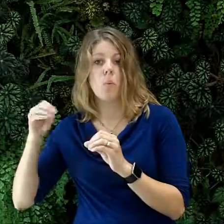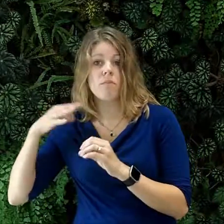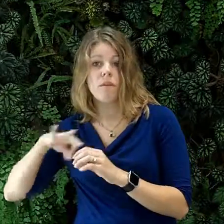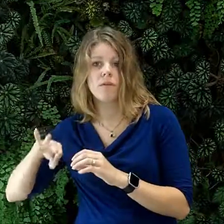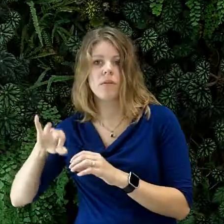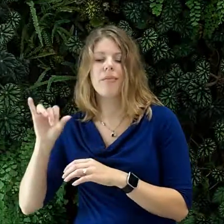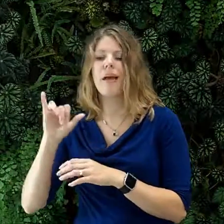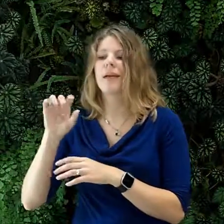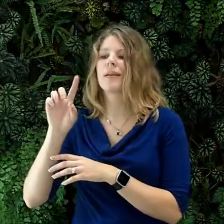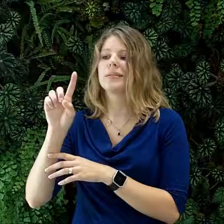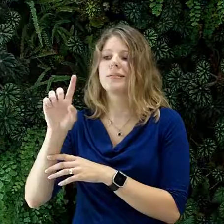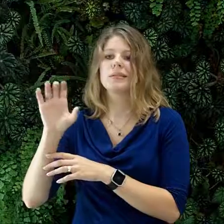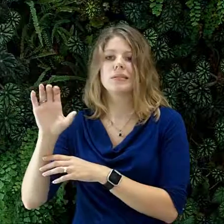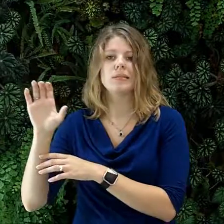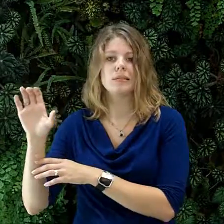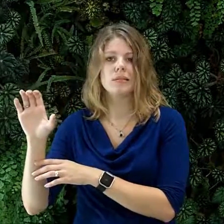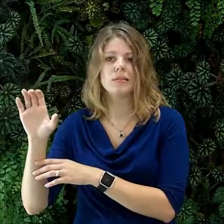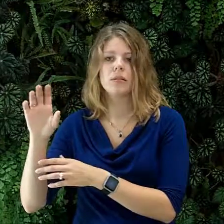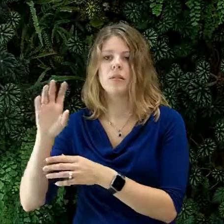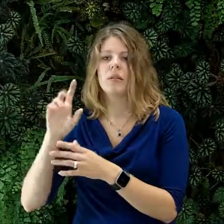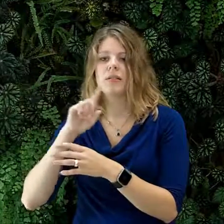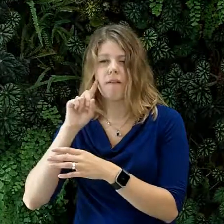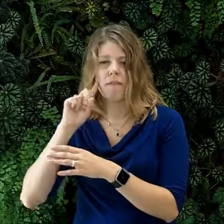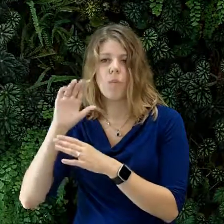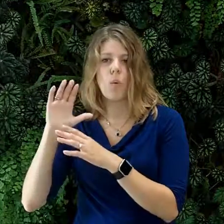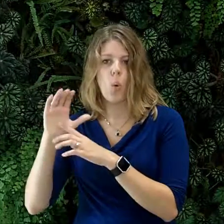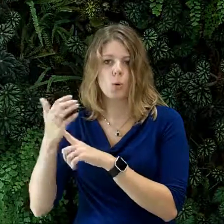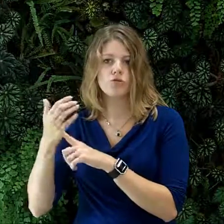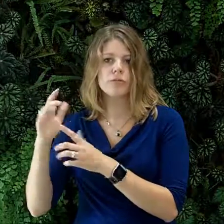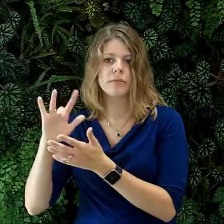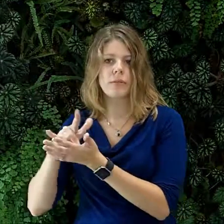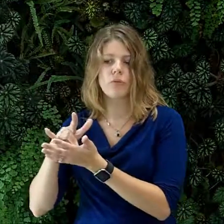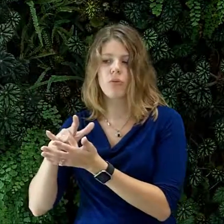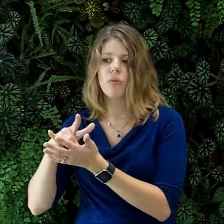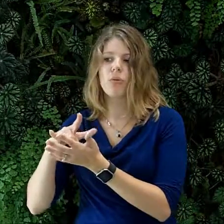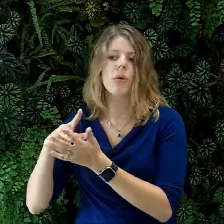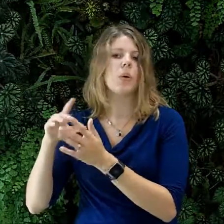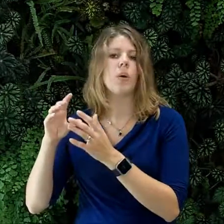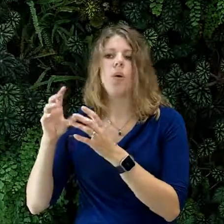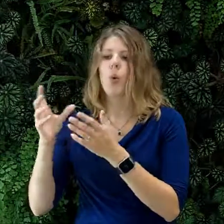Also, non-profit organizations are those like the DCC, the Deaf Cultural Center.